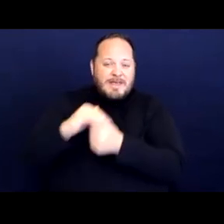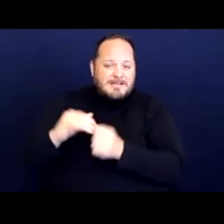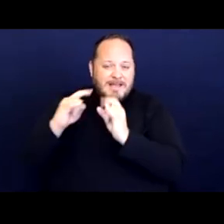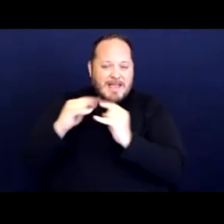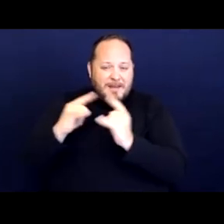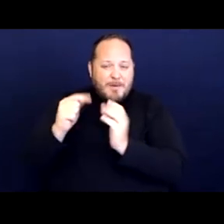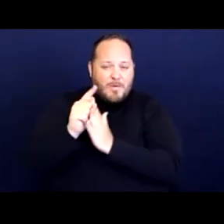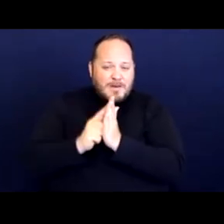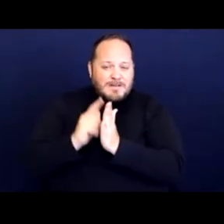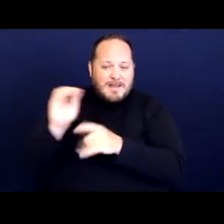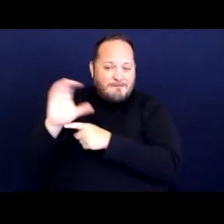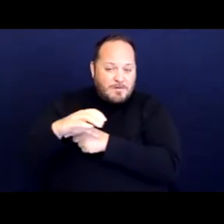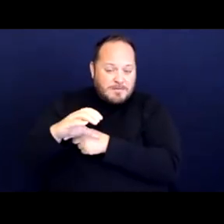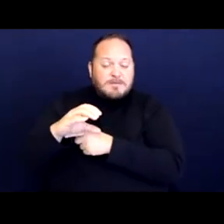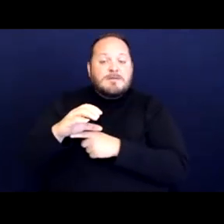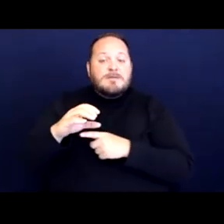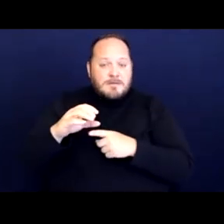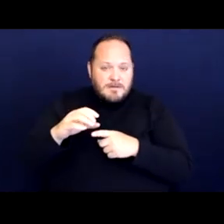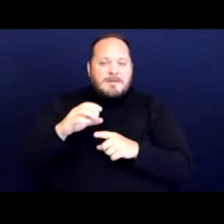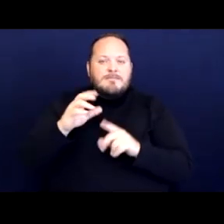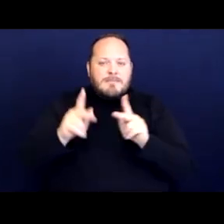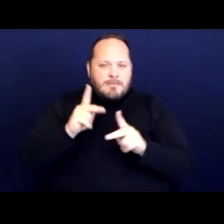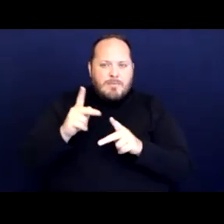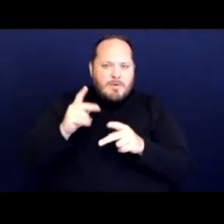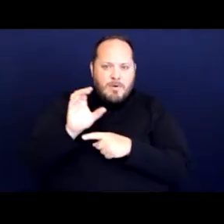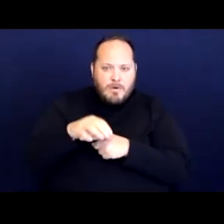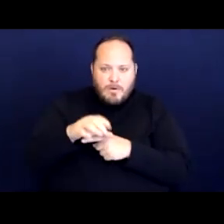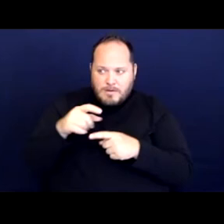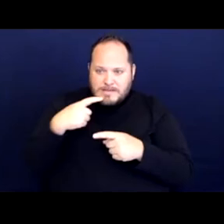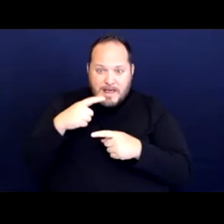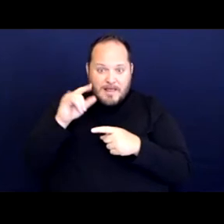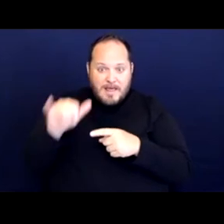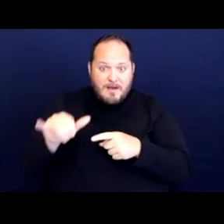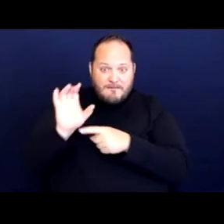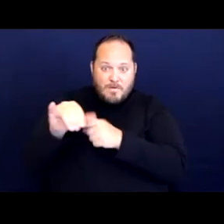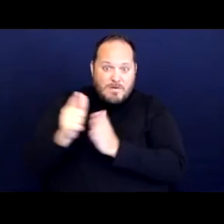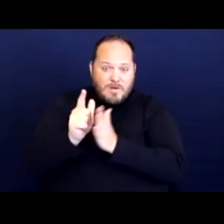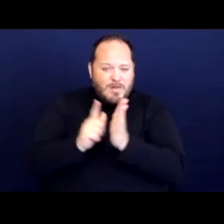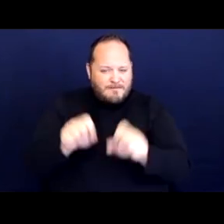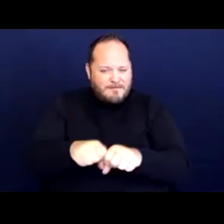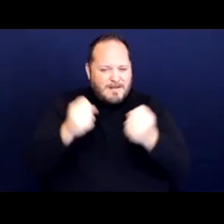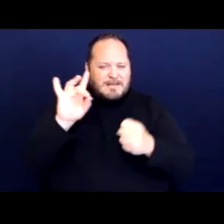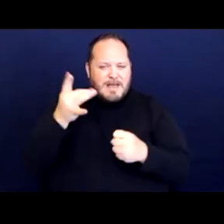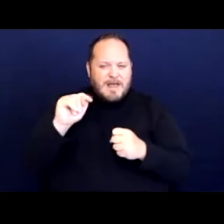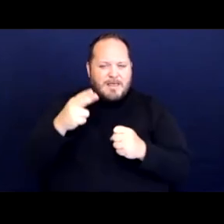plaintiffs argue that enforcement of such laws violate the eighth amendment Prohibition Against Cruel